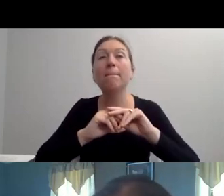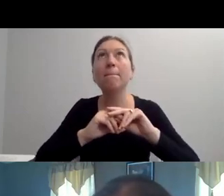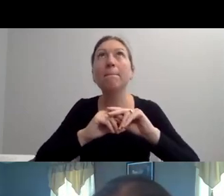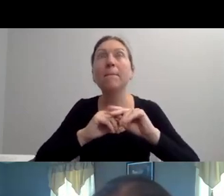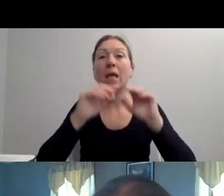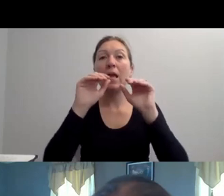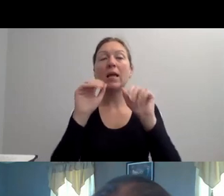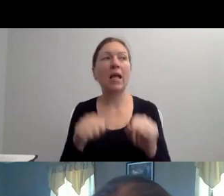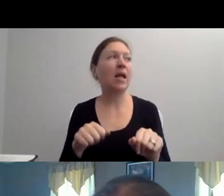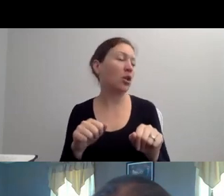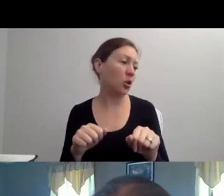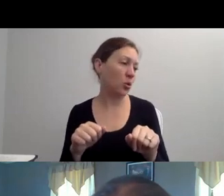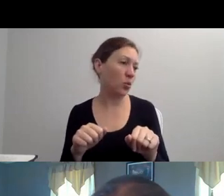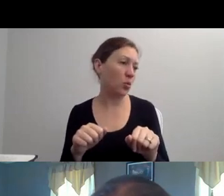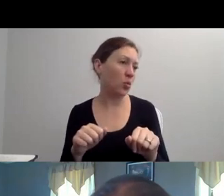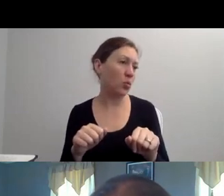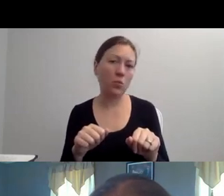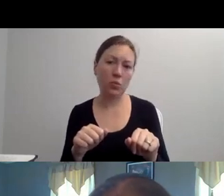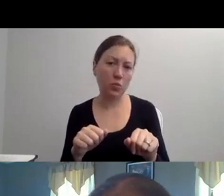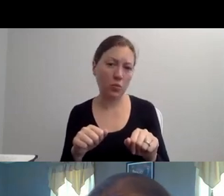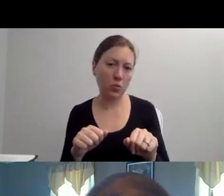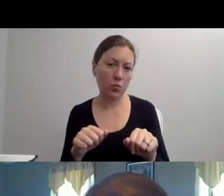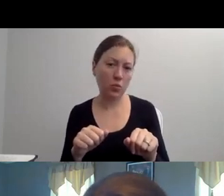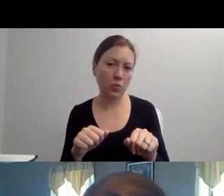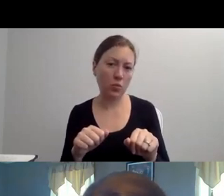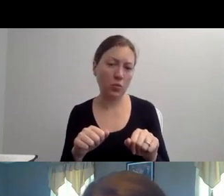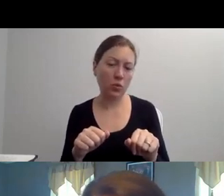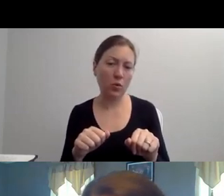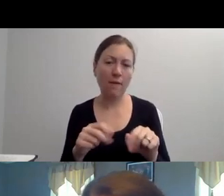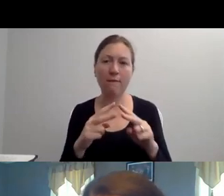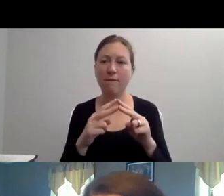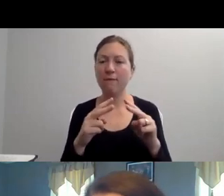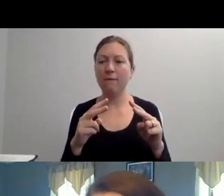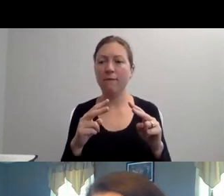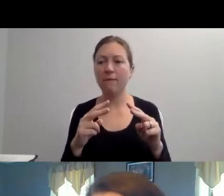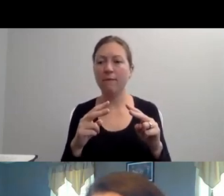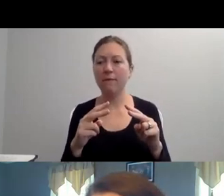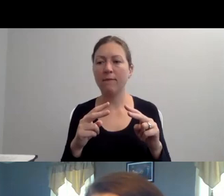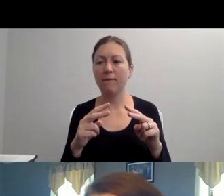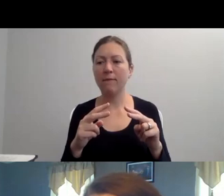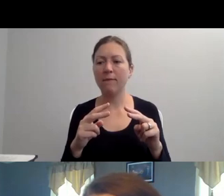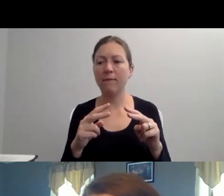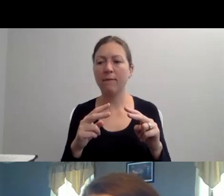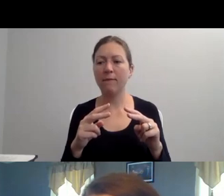IT'S LIKE, WELL, NO, NOT REALLY, BECAUSE THIS GUY IS -- HE'S TRYING TO BE NICE TO ME.